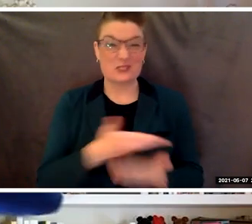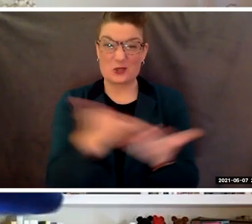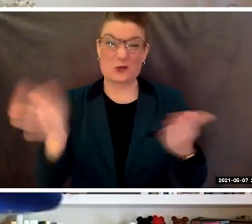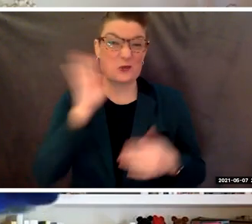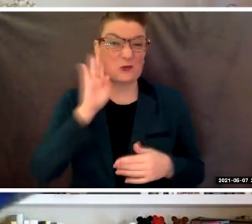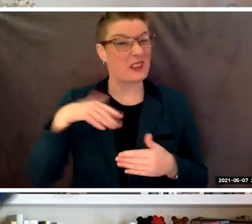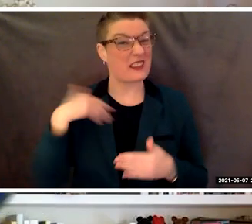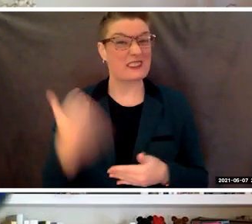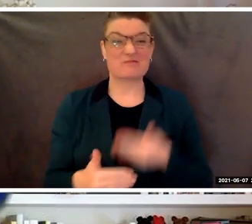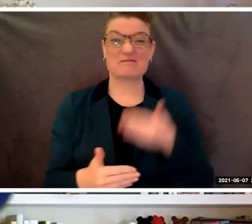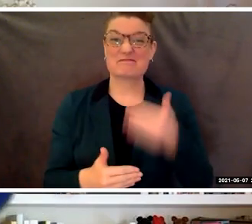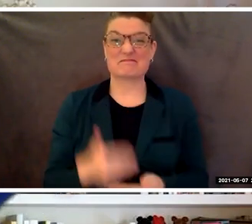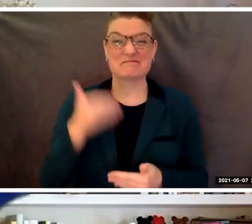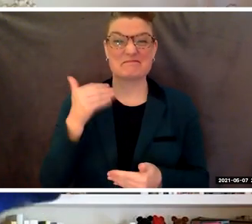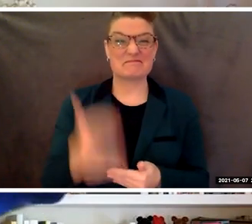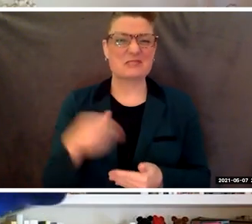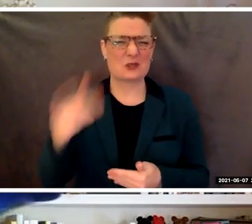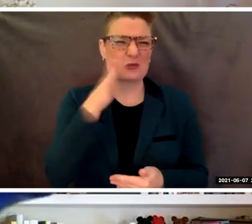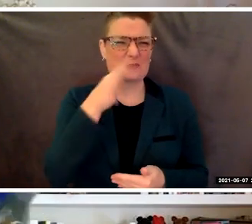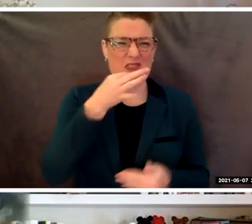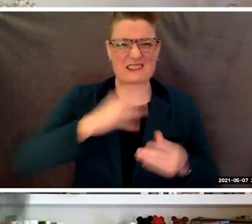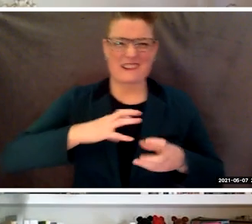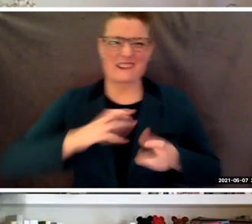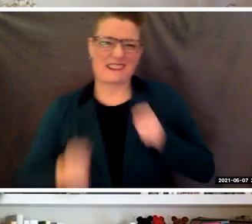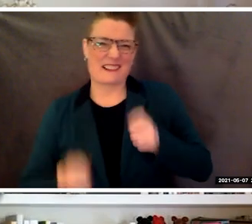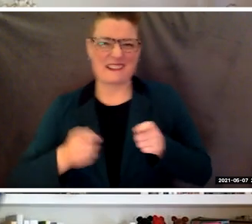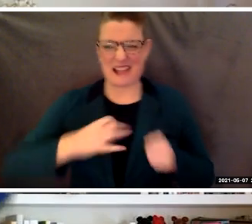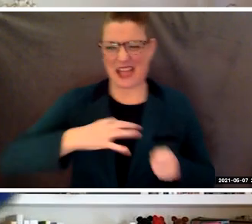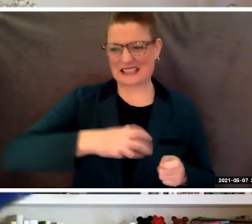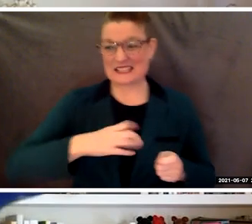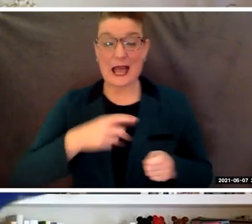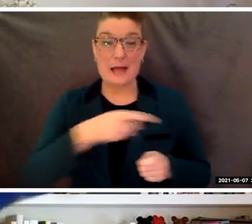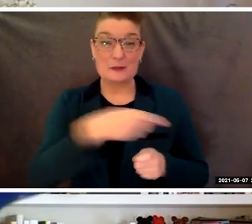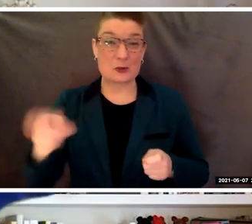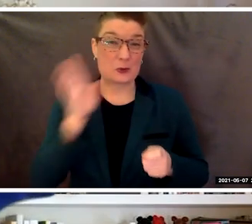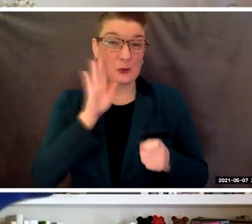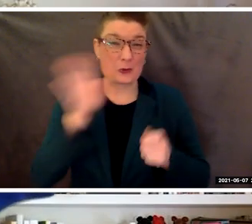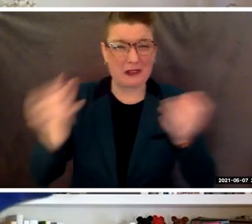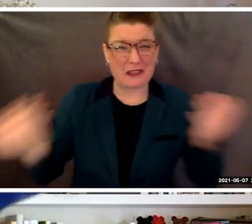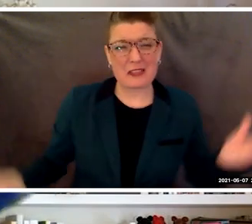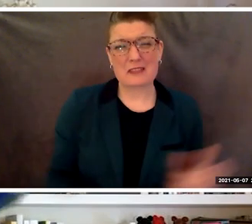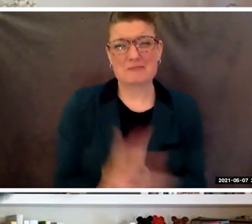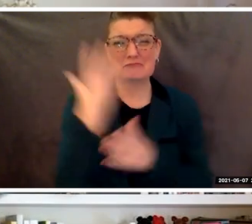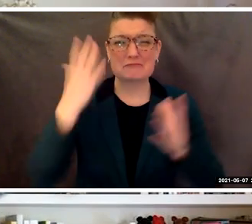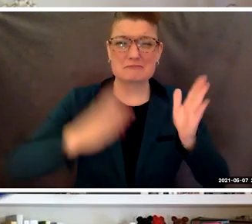you will adapt, and you will thrive. The tools you gain